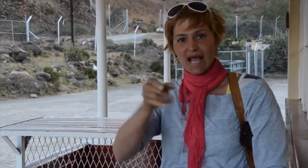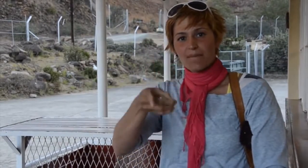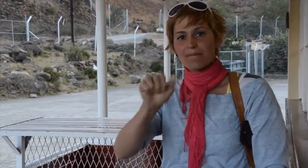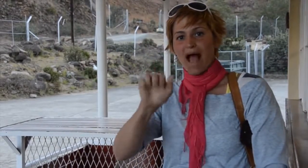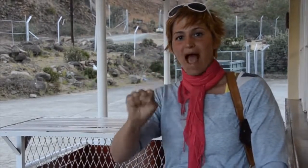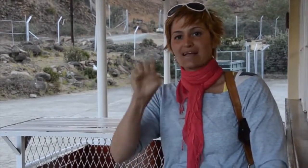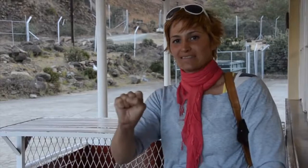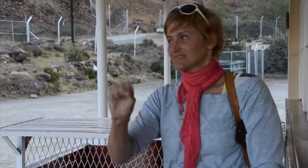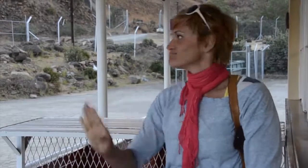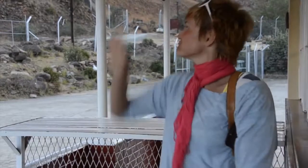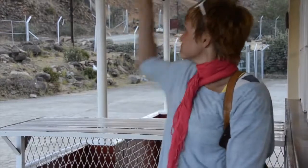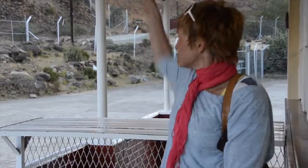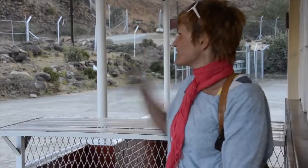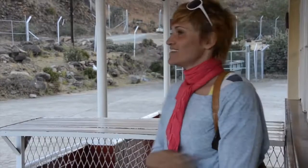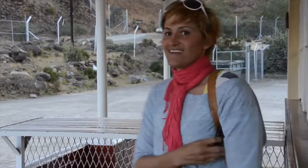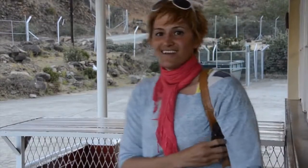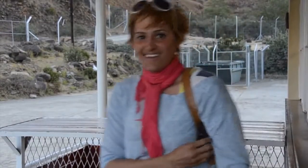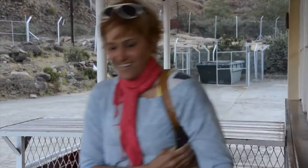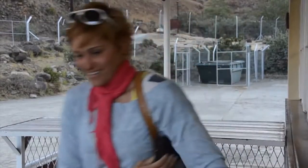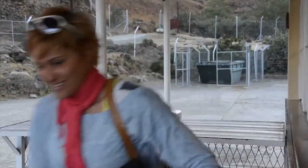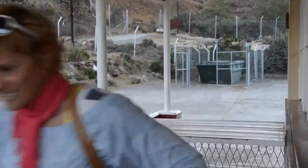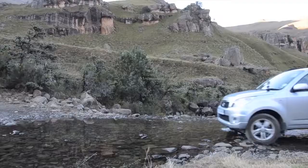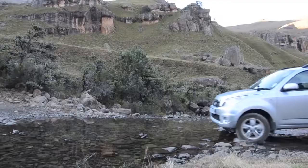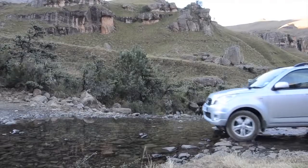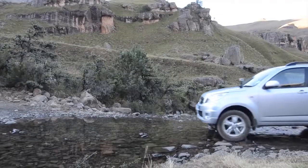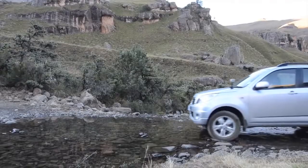We will be going over the Sani Pass to get there.